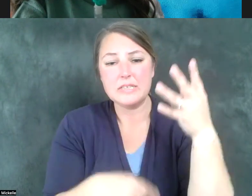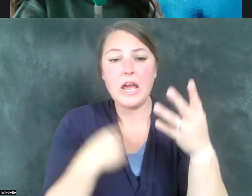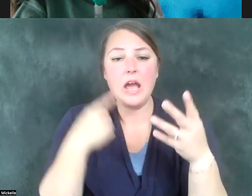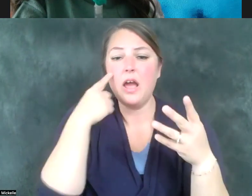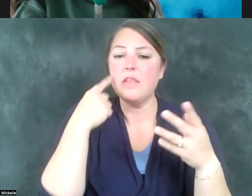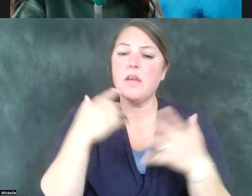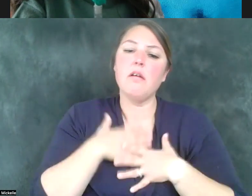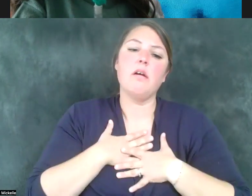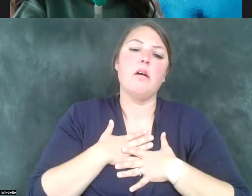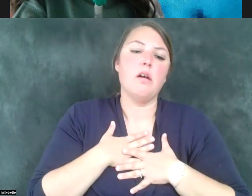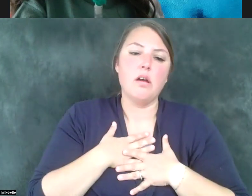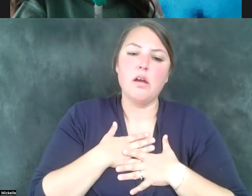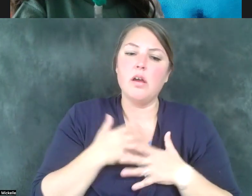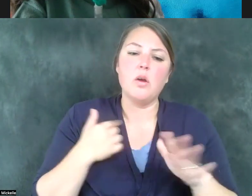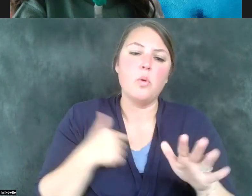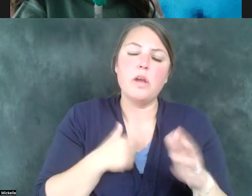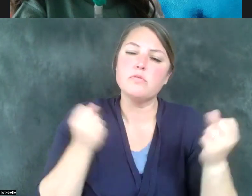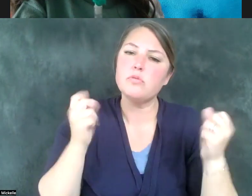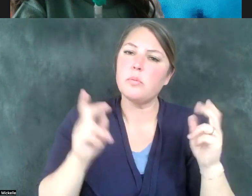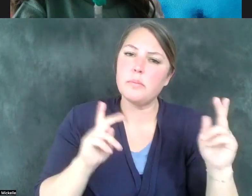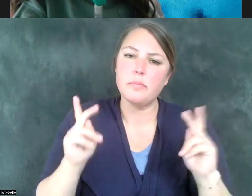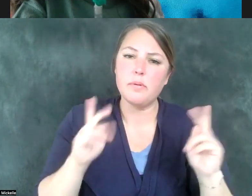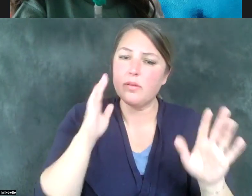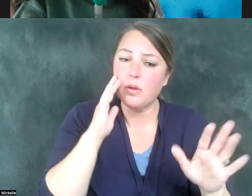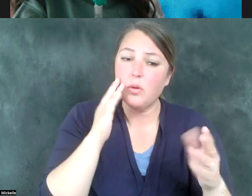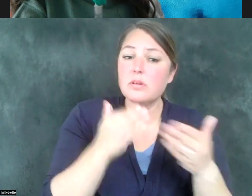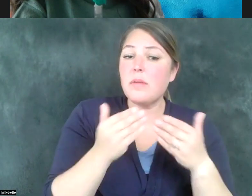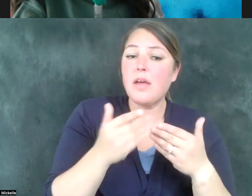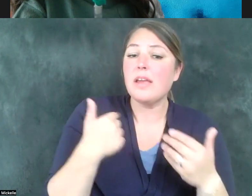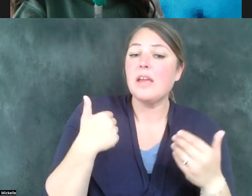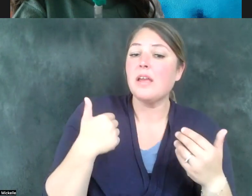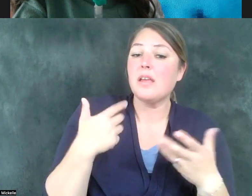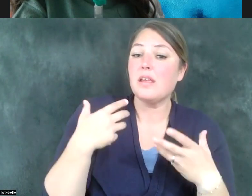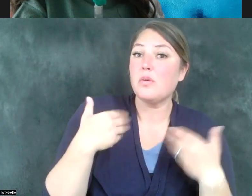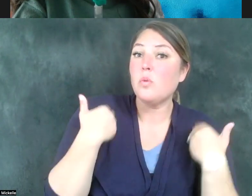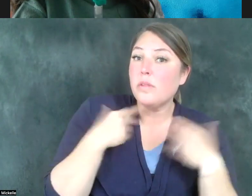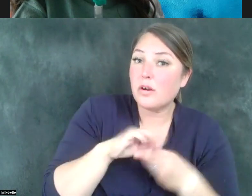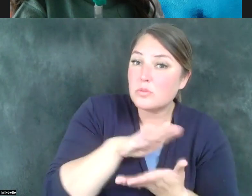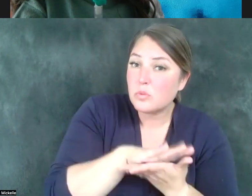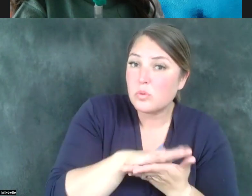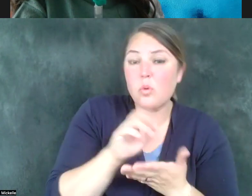whether it's the youth in our schools or whether it's individuals who are struggling with disabilities, a crying